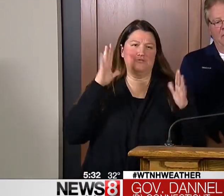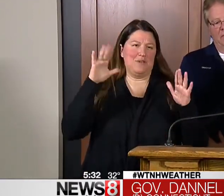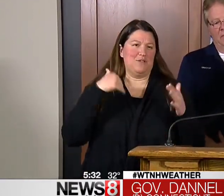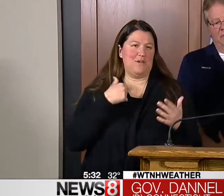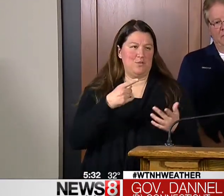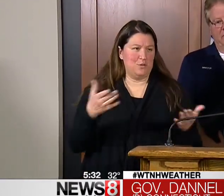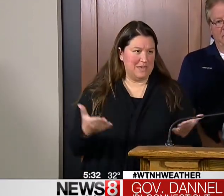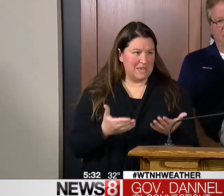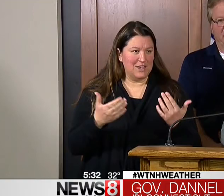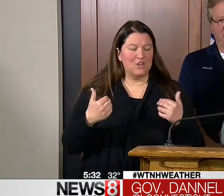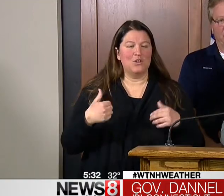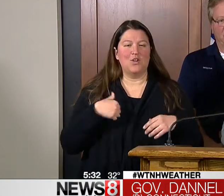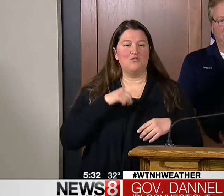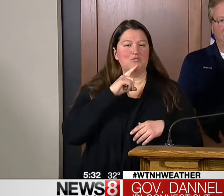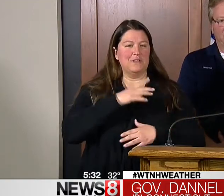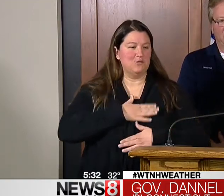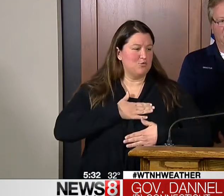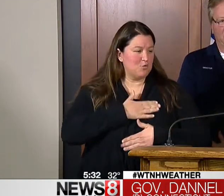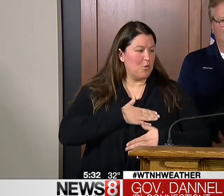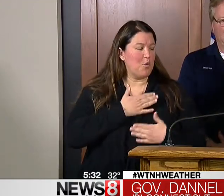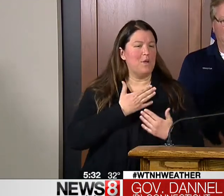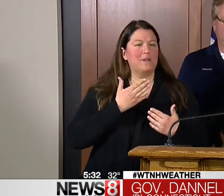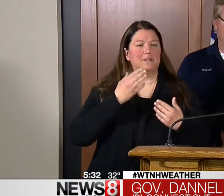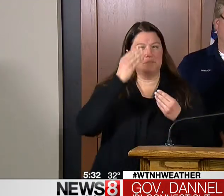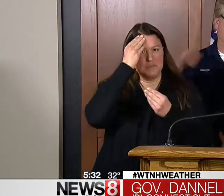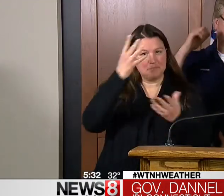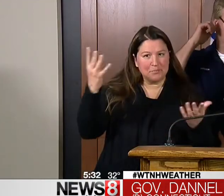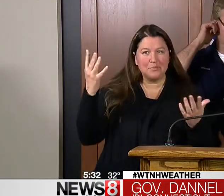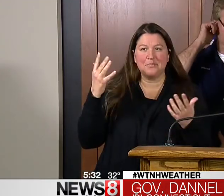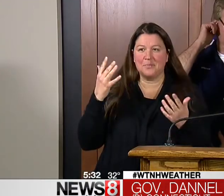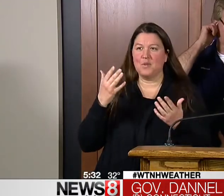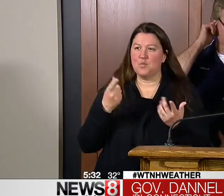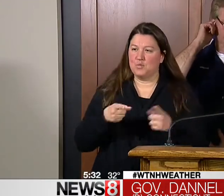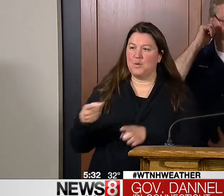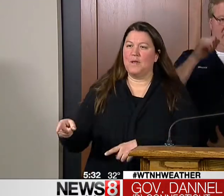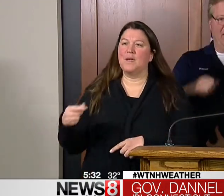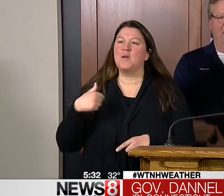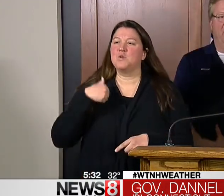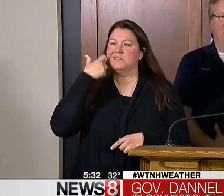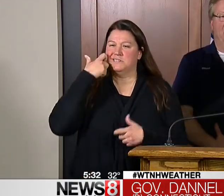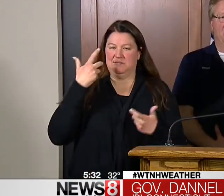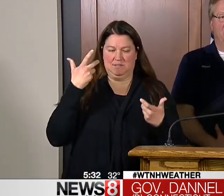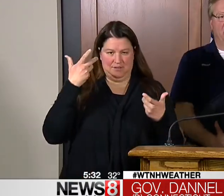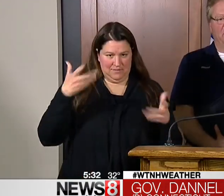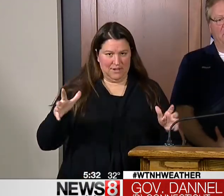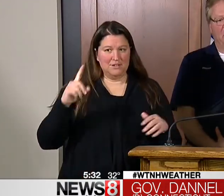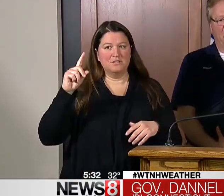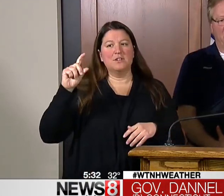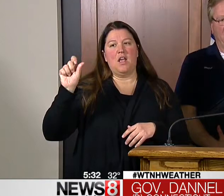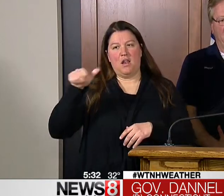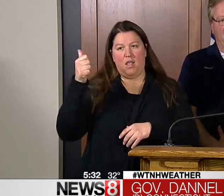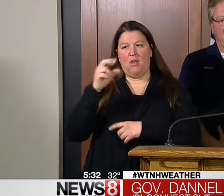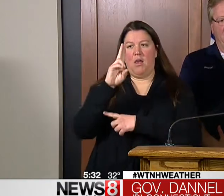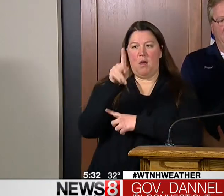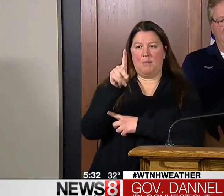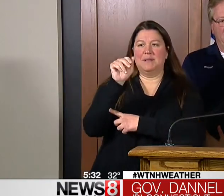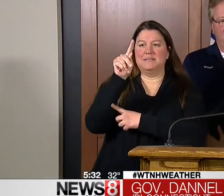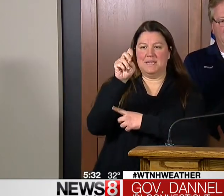I THOUGHT, I BETTER GET IN HERE. GOOD AFTERNOON, EVERYBODY. IT'S GREAT TO HAVE YOU HERE, AND